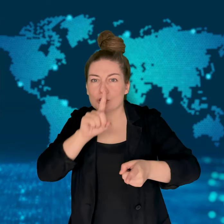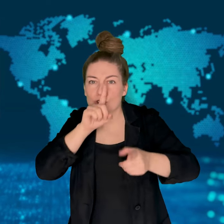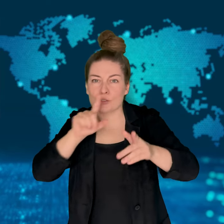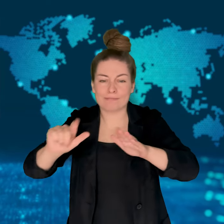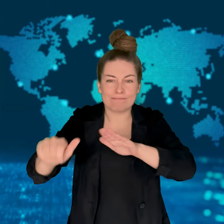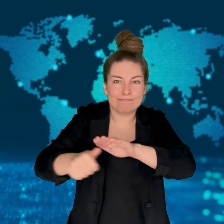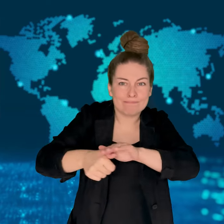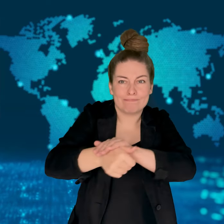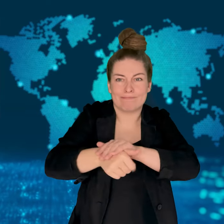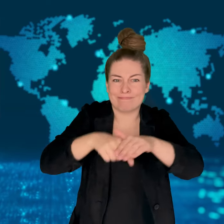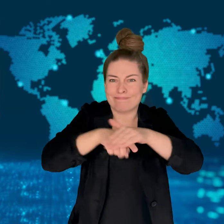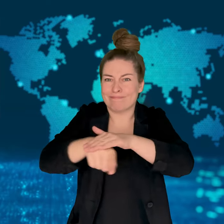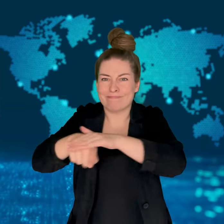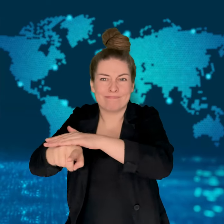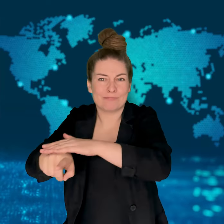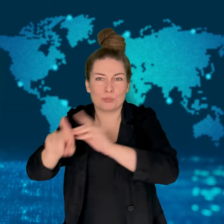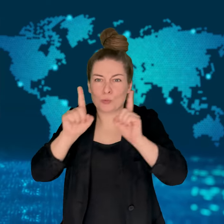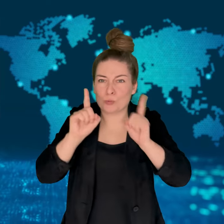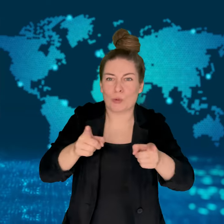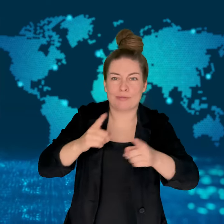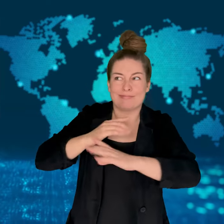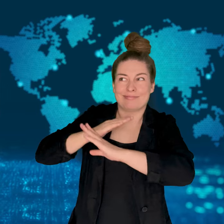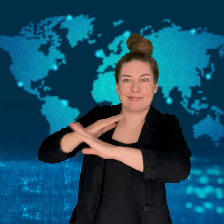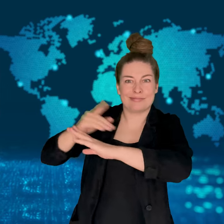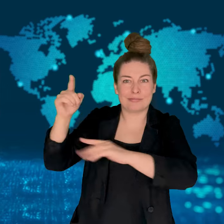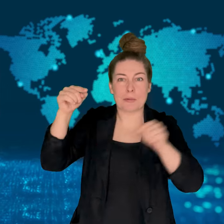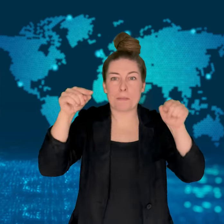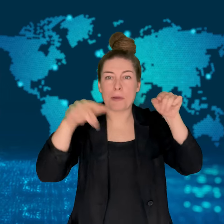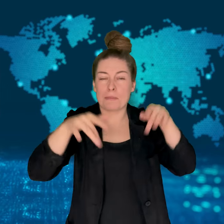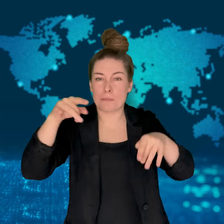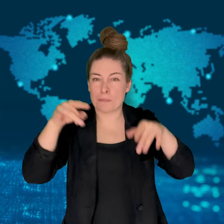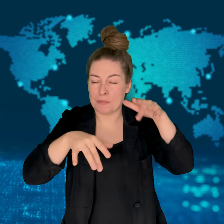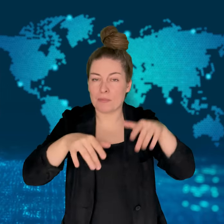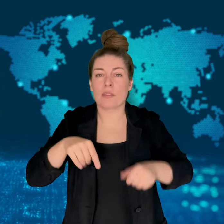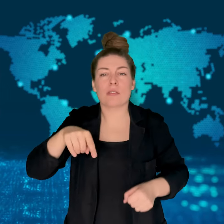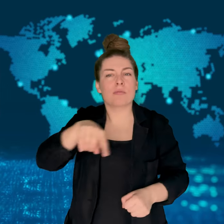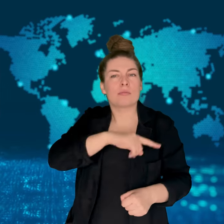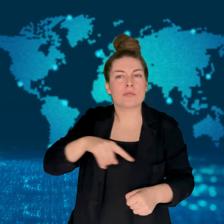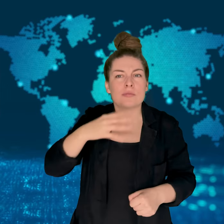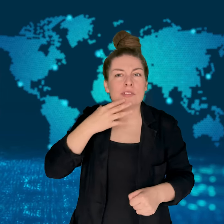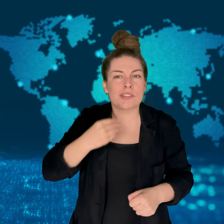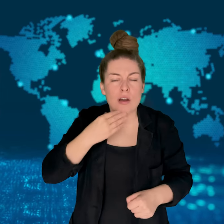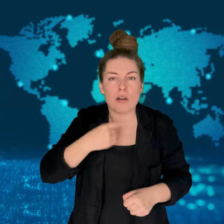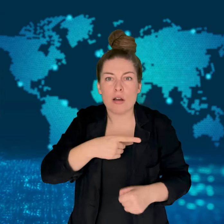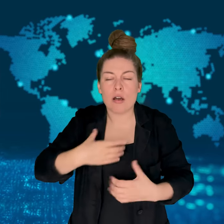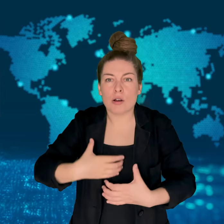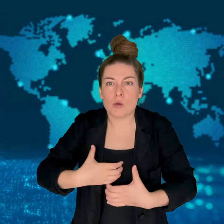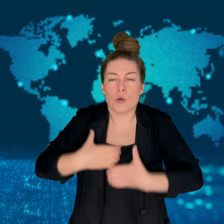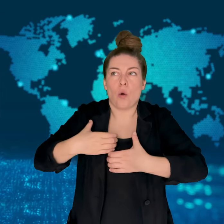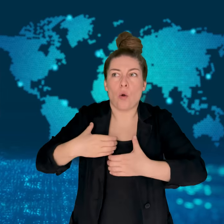Air raid alerts in Israel went off and people were told to seek shelter.